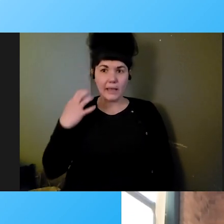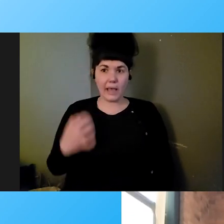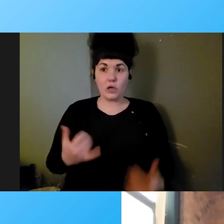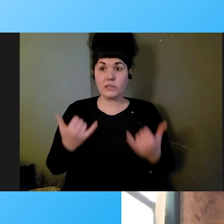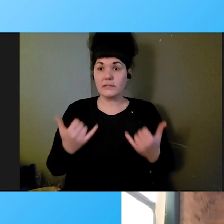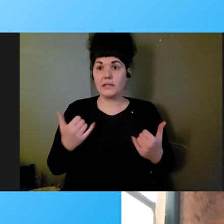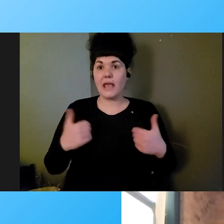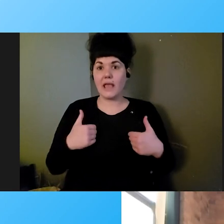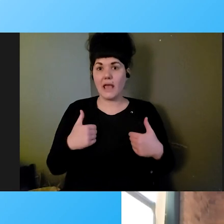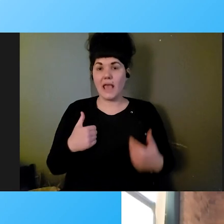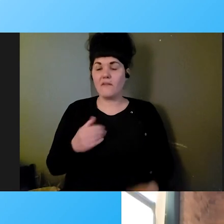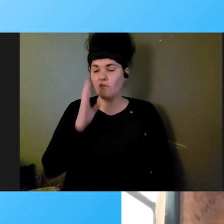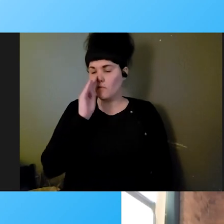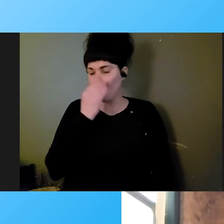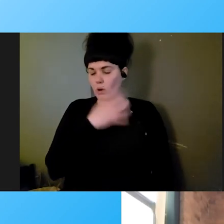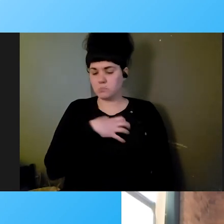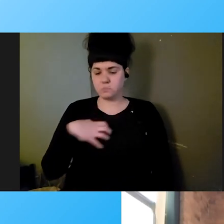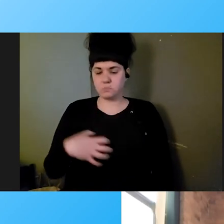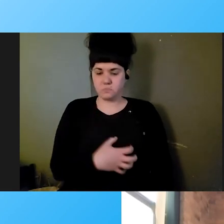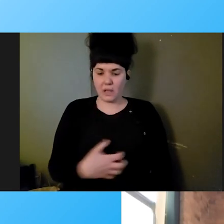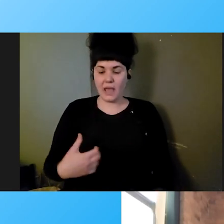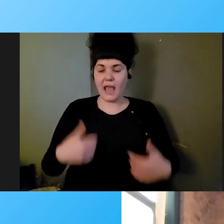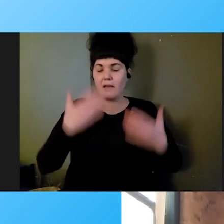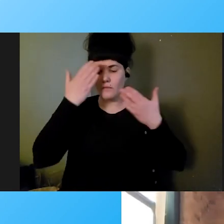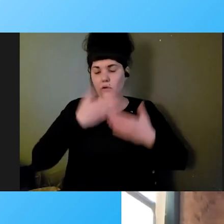with a dark blue-gray cardigan